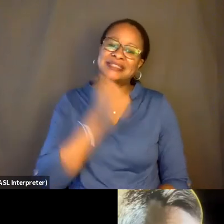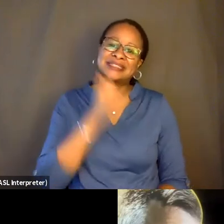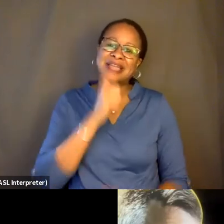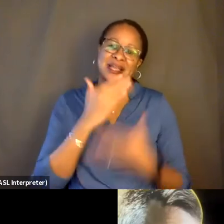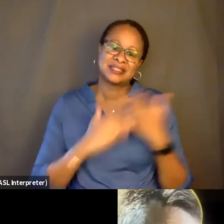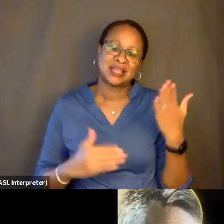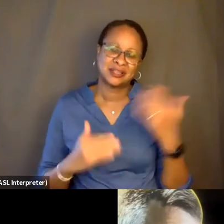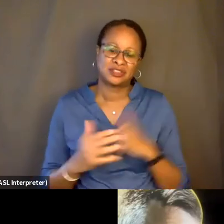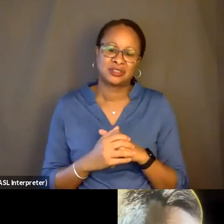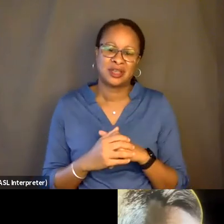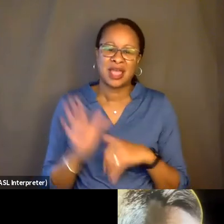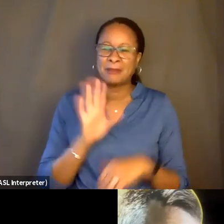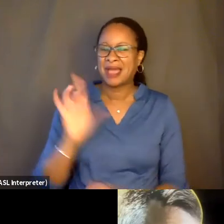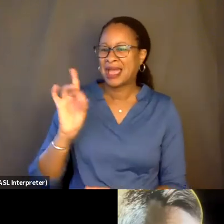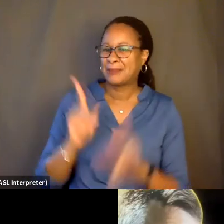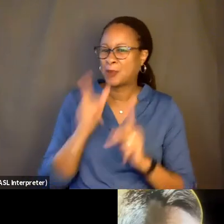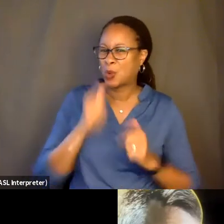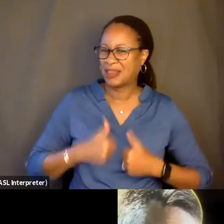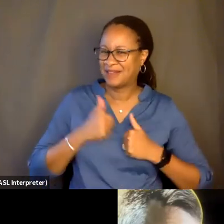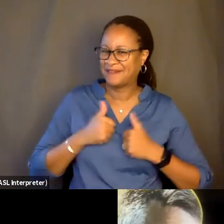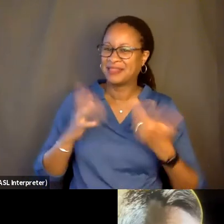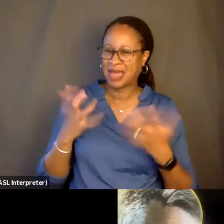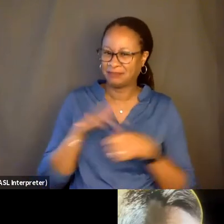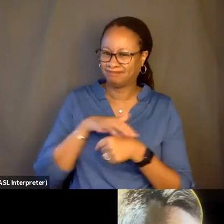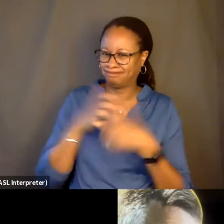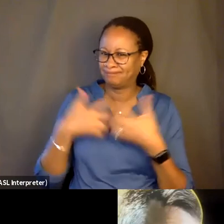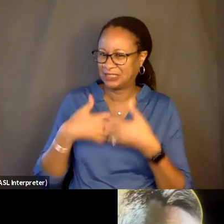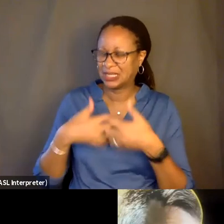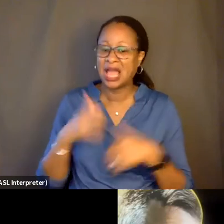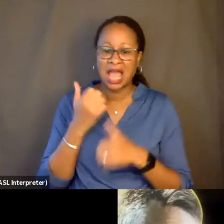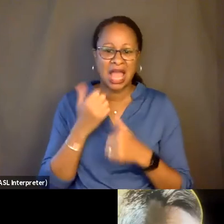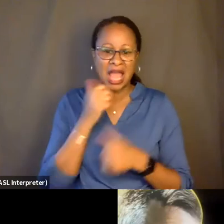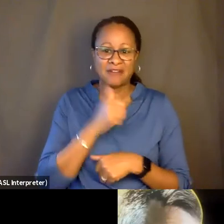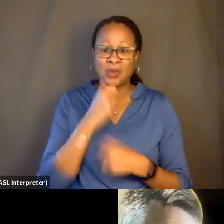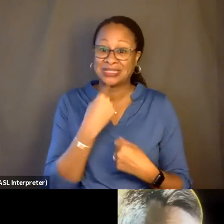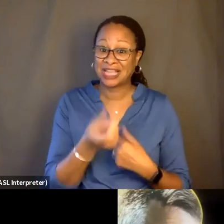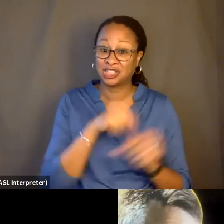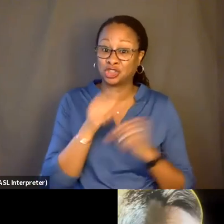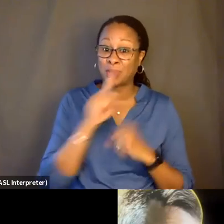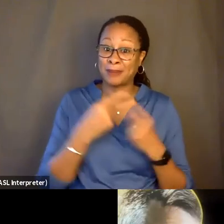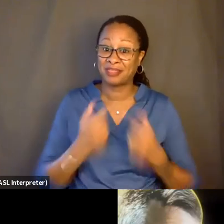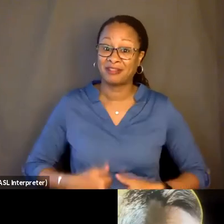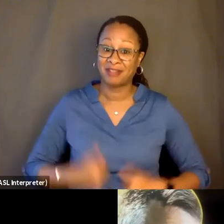There's like about eight people who live there. They have a daily session, everyone telling each other about their lives.